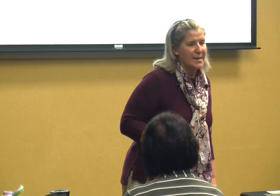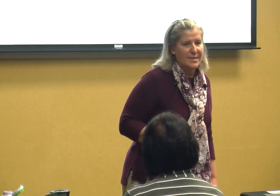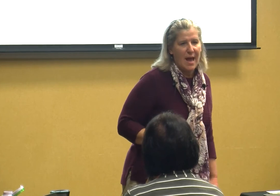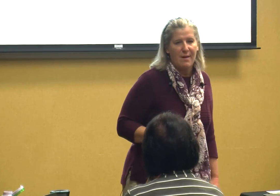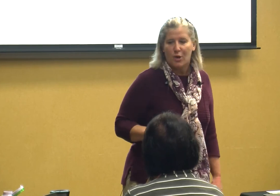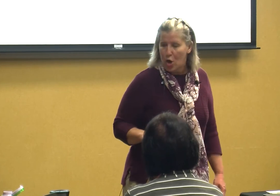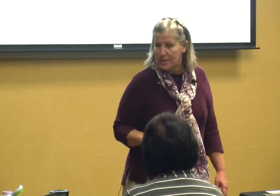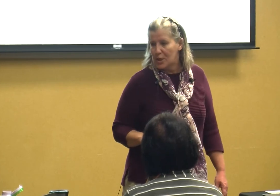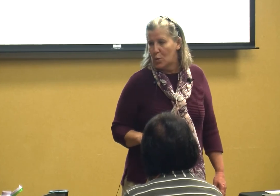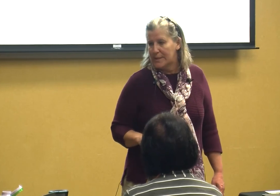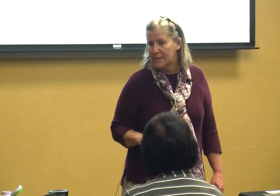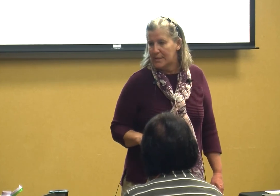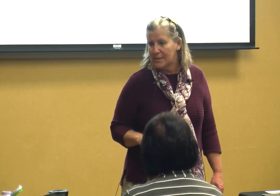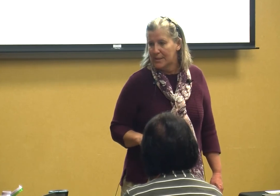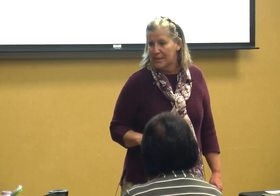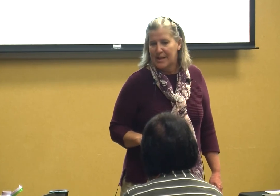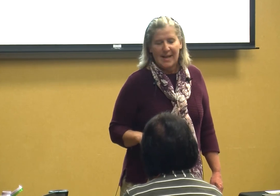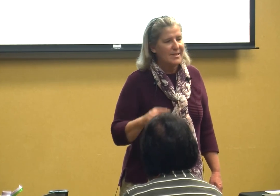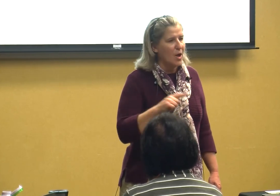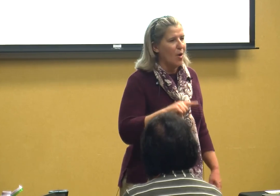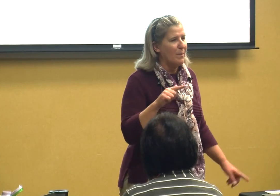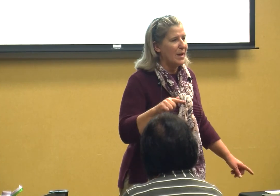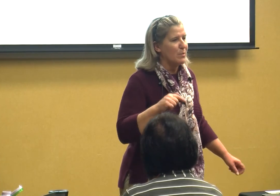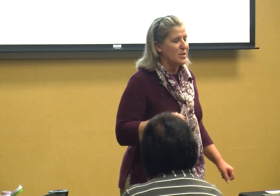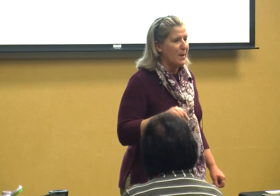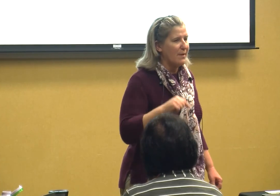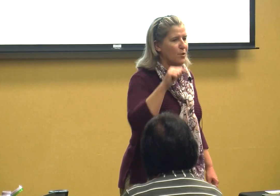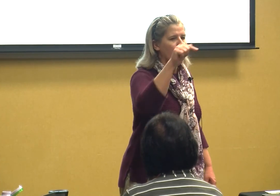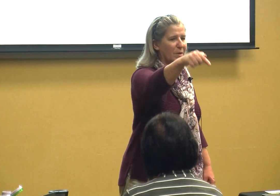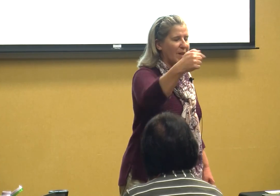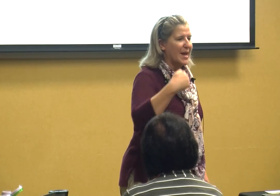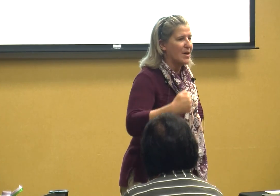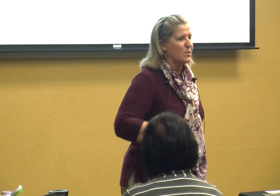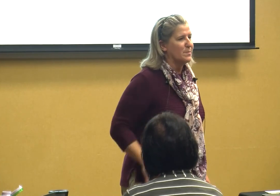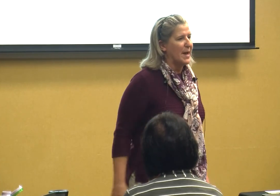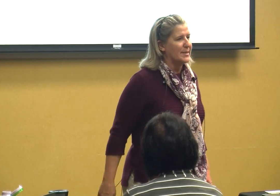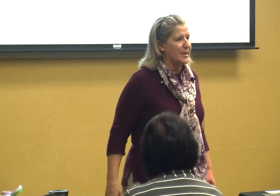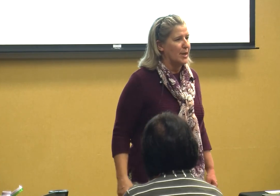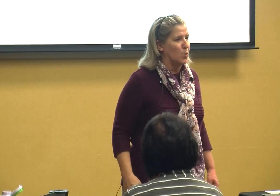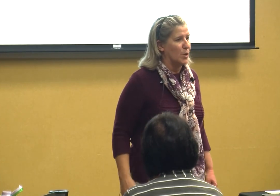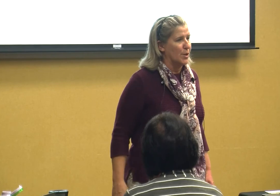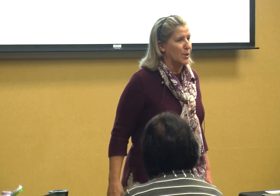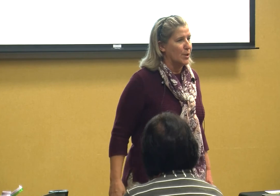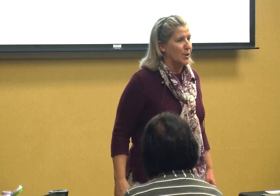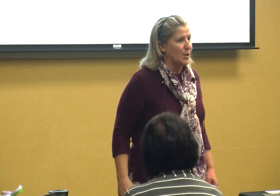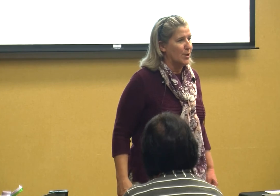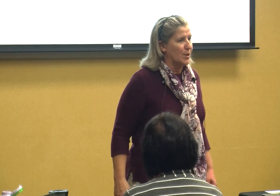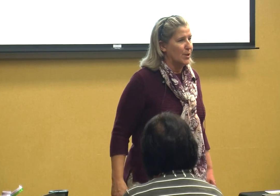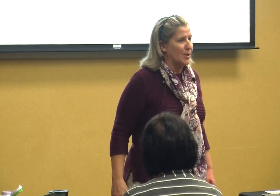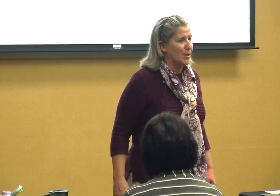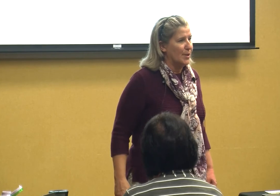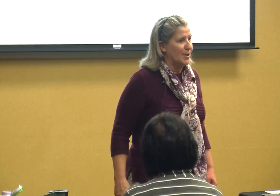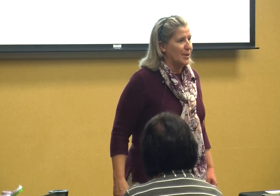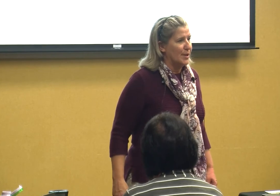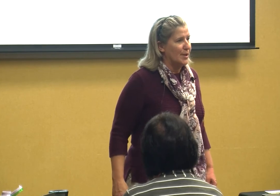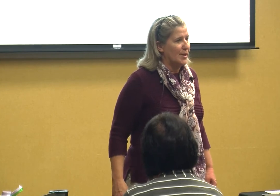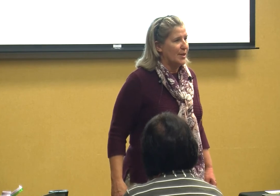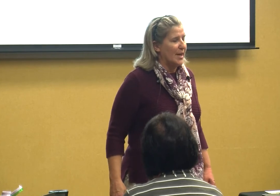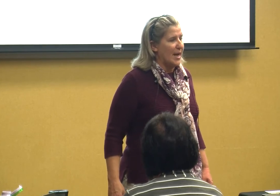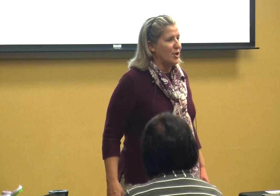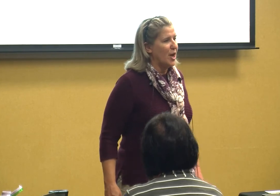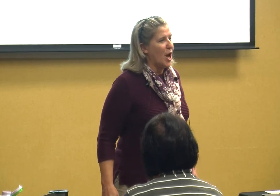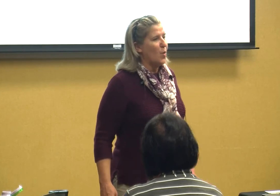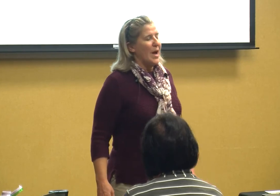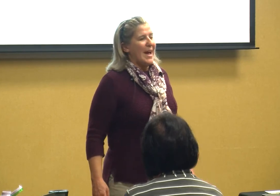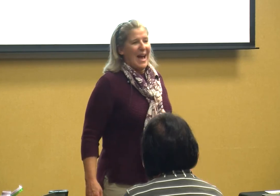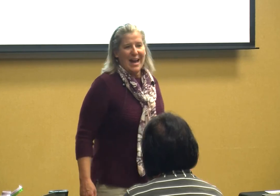have consequences it's called being respectful but they got to respect too and you know I know